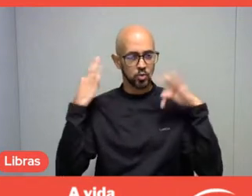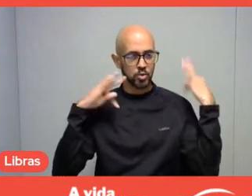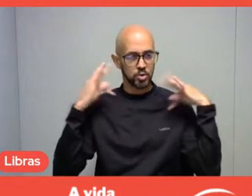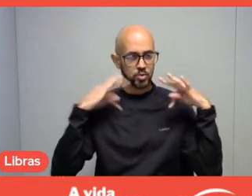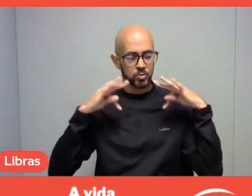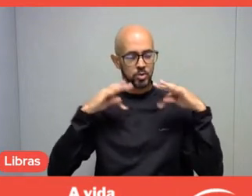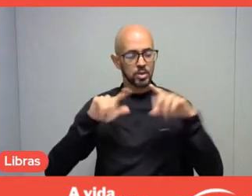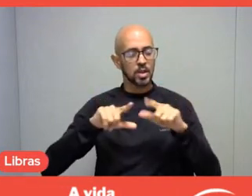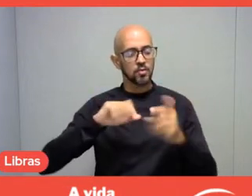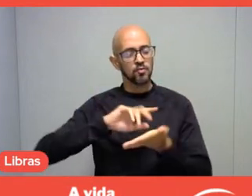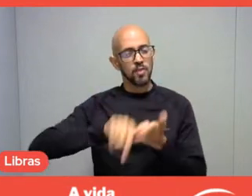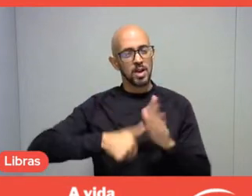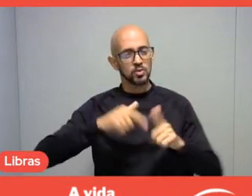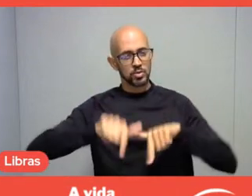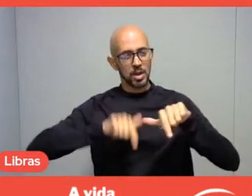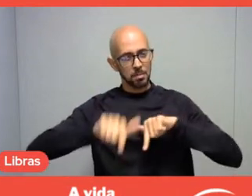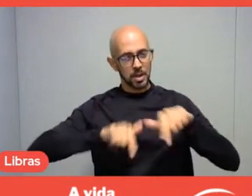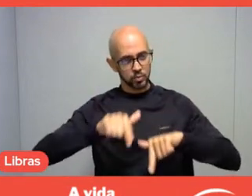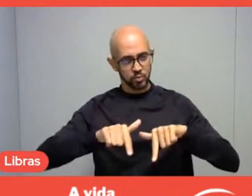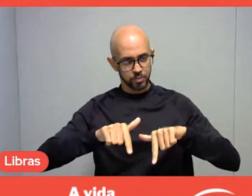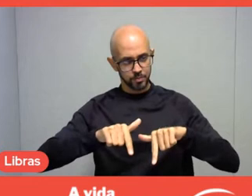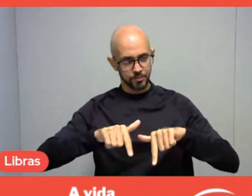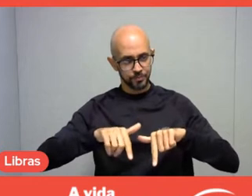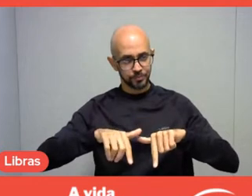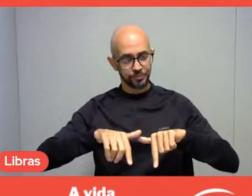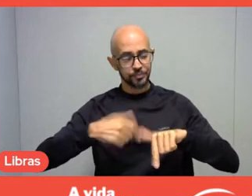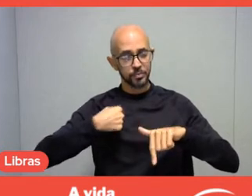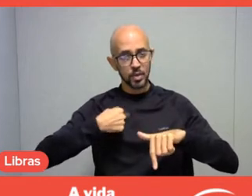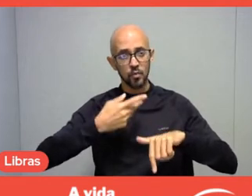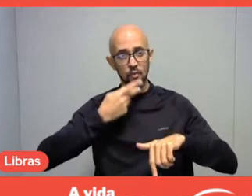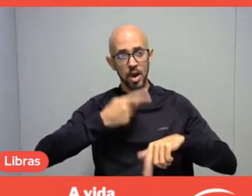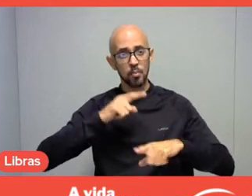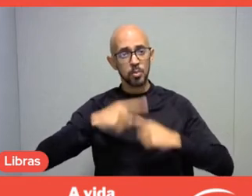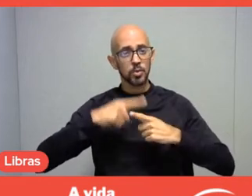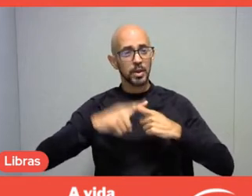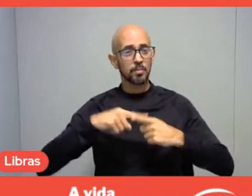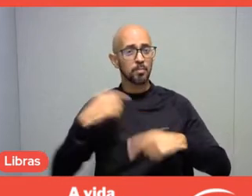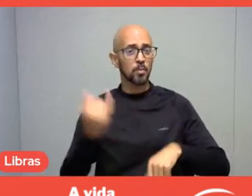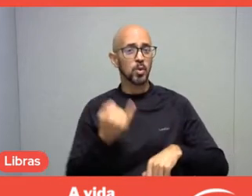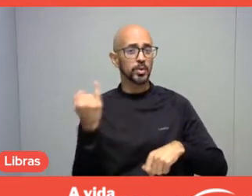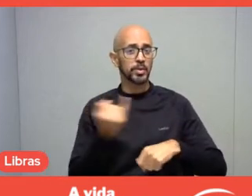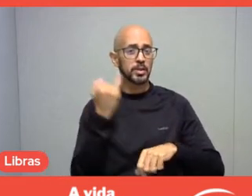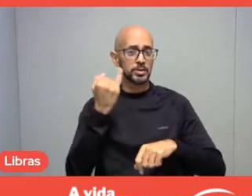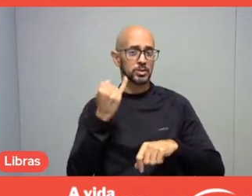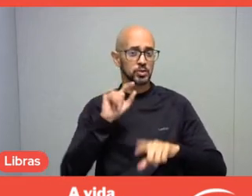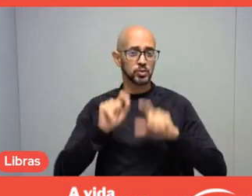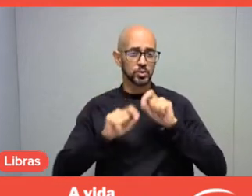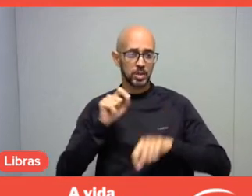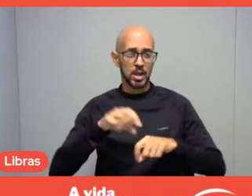I'm highlighting this because I consider that it is important, Márcia, Cadu, Samuel, those who are watching us here,